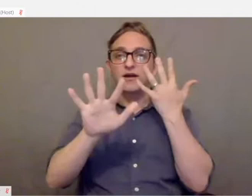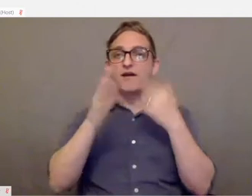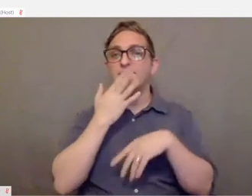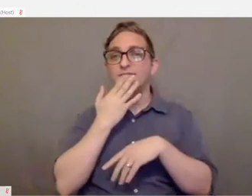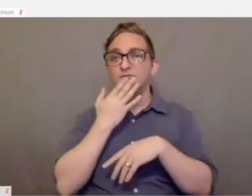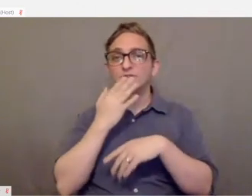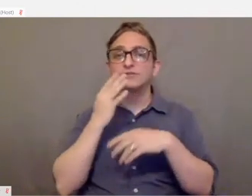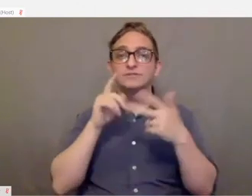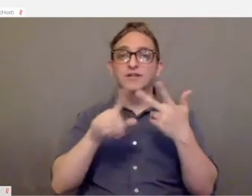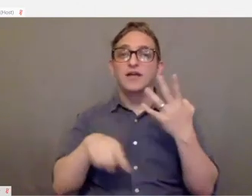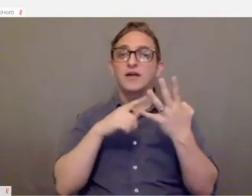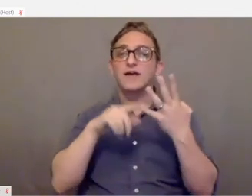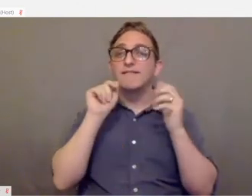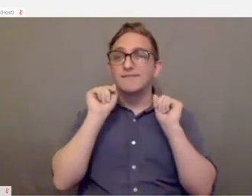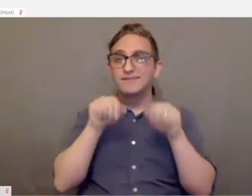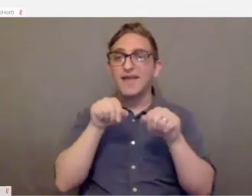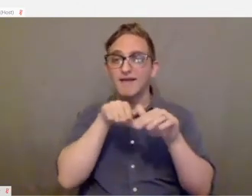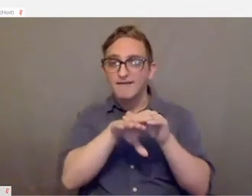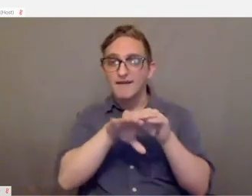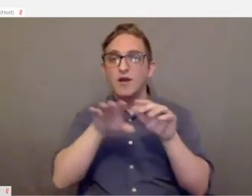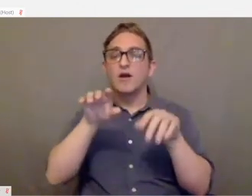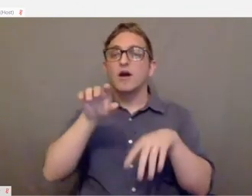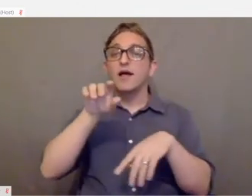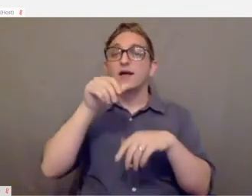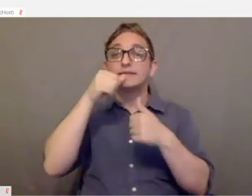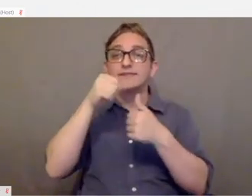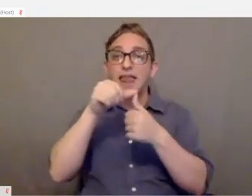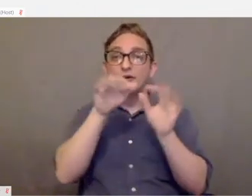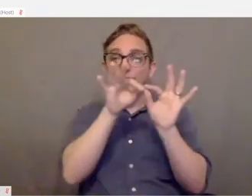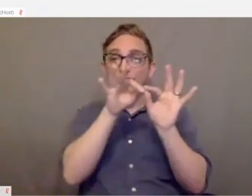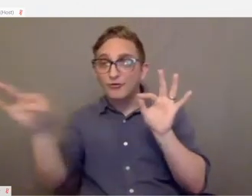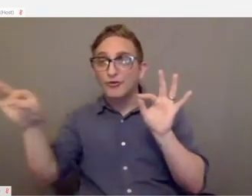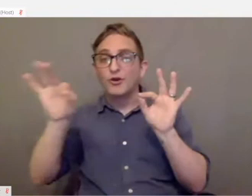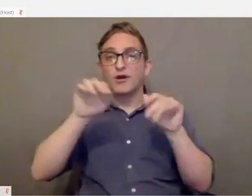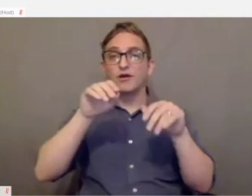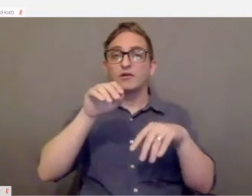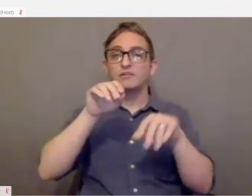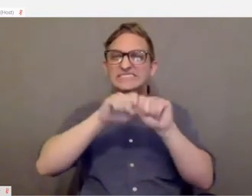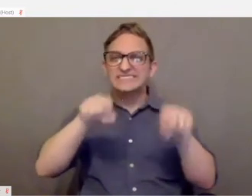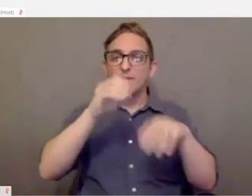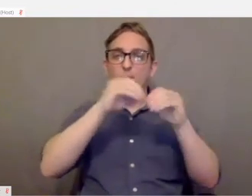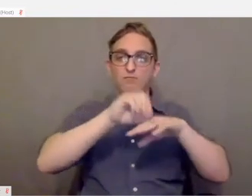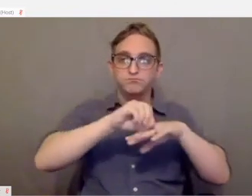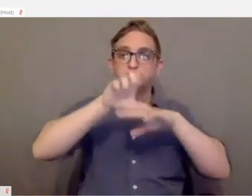You can also go in and make the text in the system larger or bolded so it might be easier